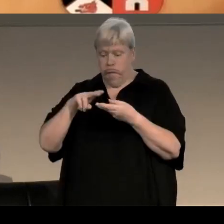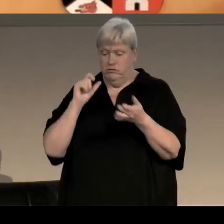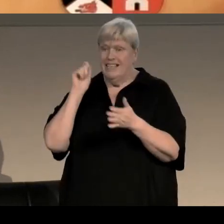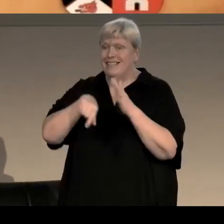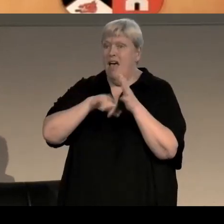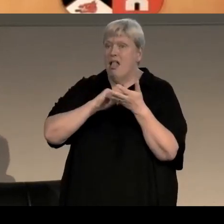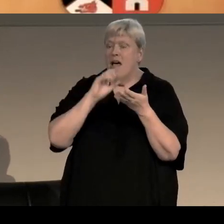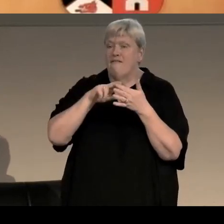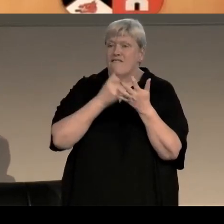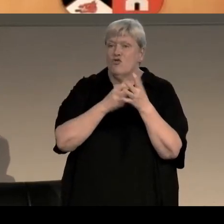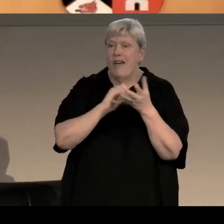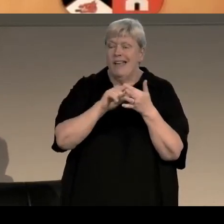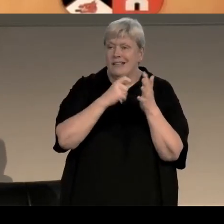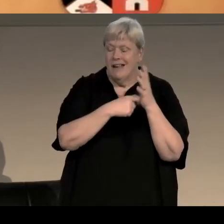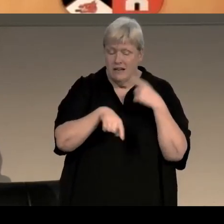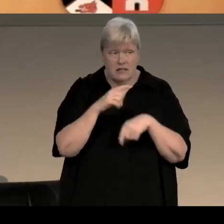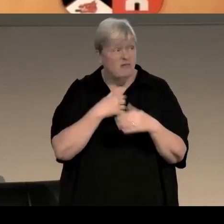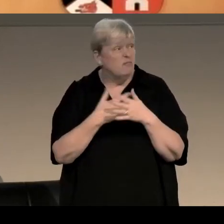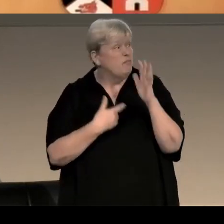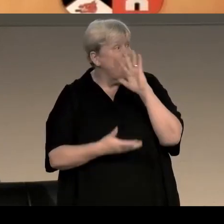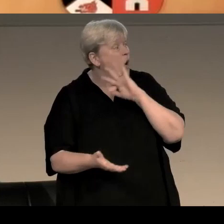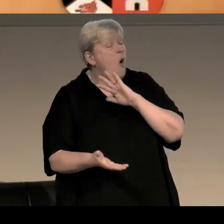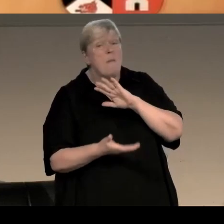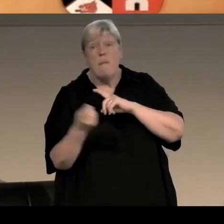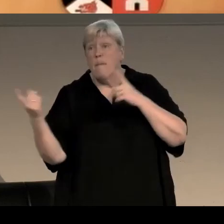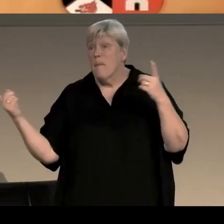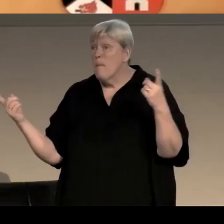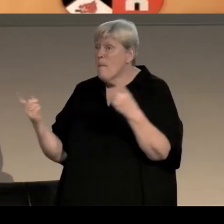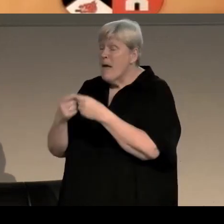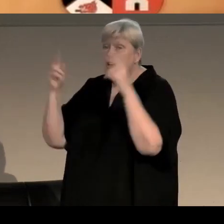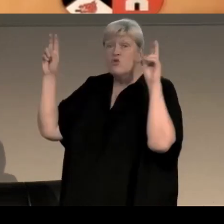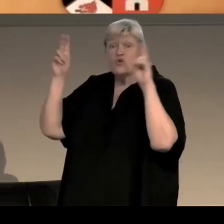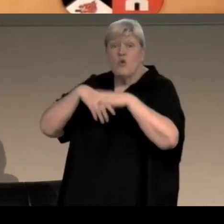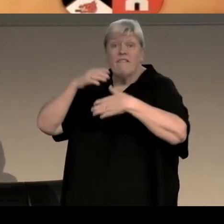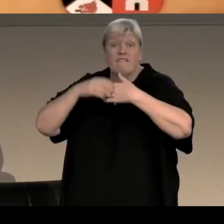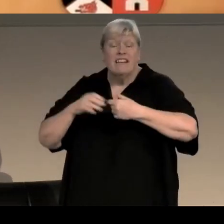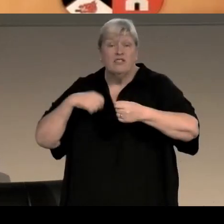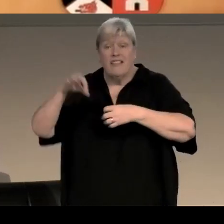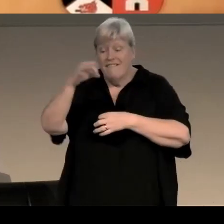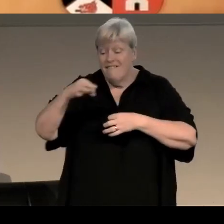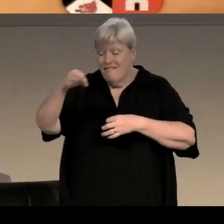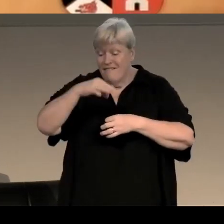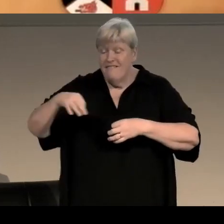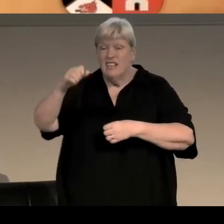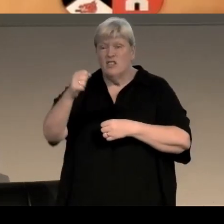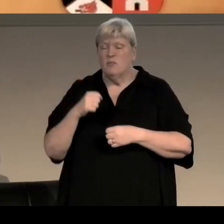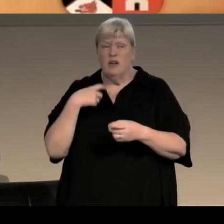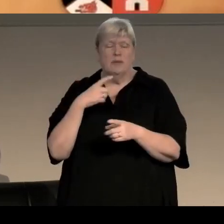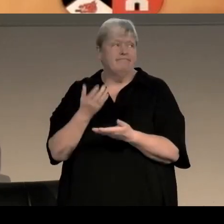She’d met up with a couple of school friends for a drink in the village pub, but that had been no better. The chat started awkward and stilted,